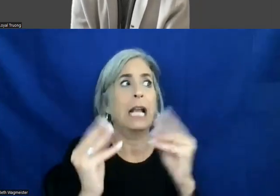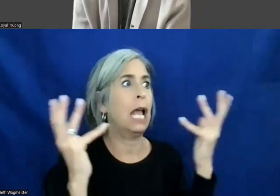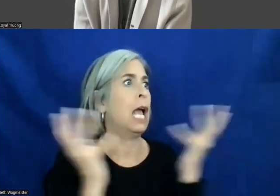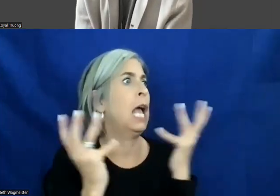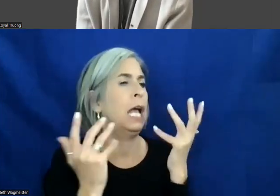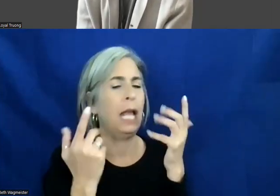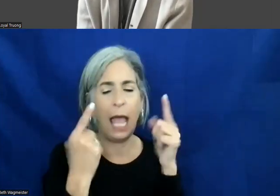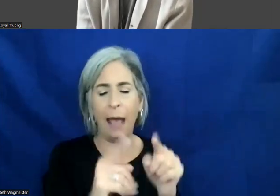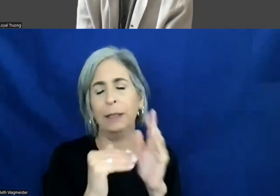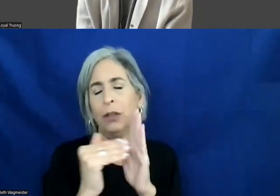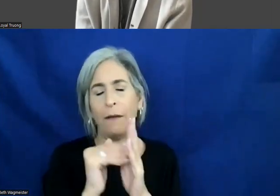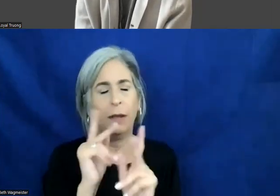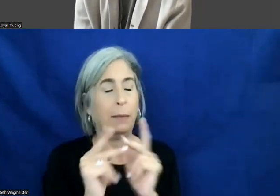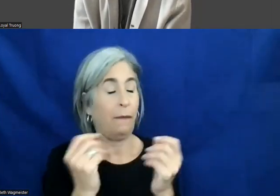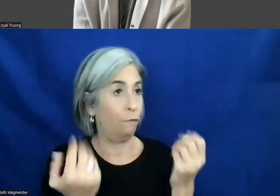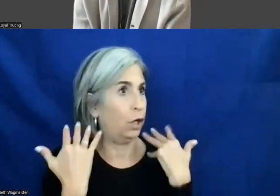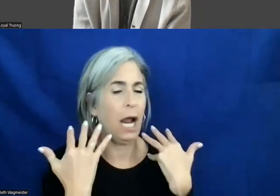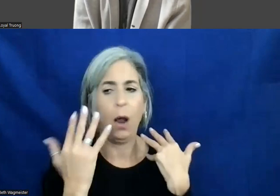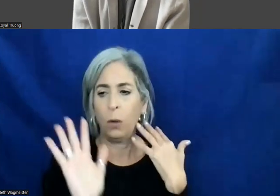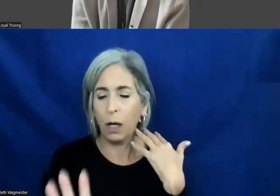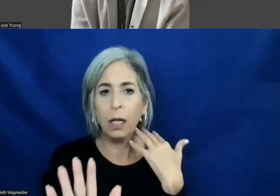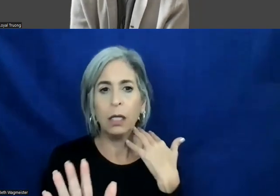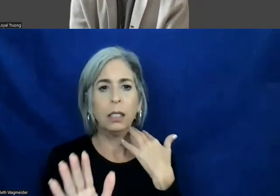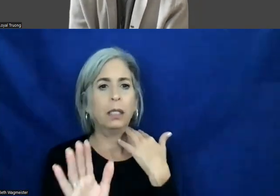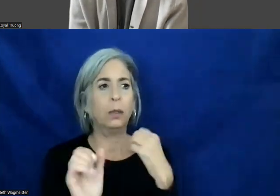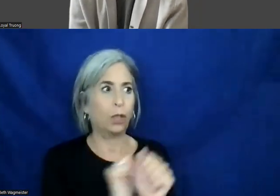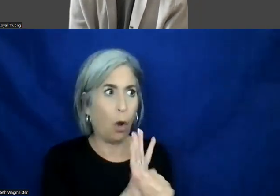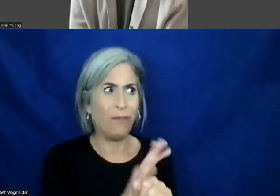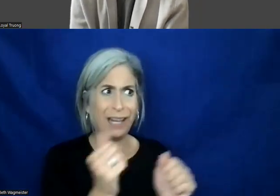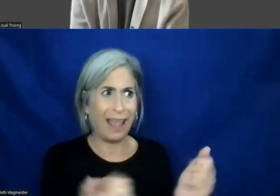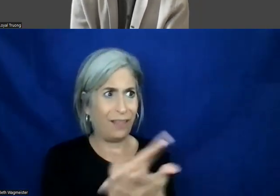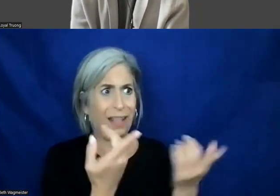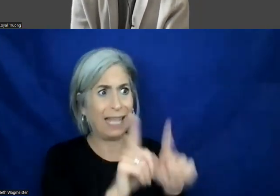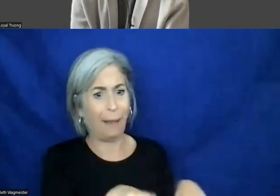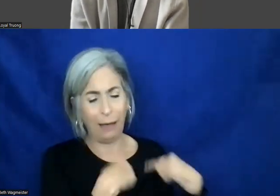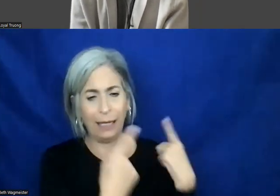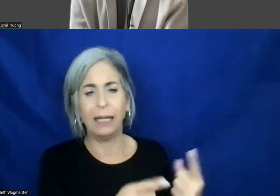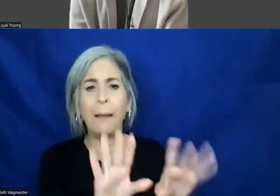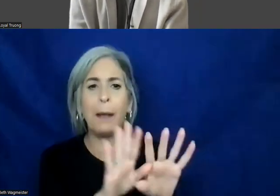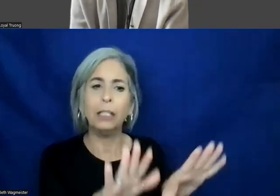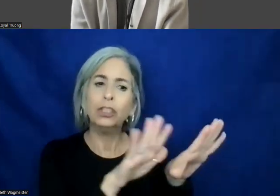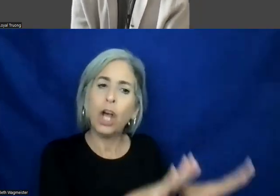lot. Everything that's happening on the Internet, COVID, everything, and so take it step by step.